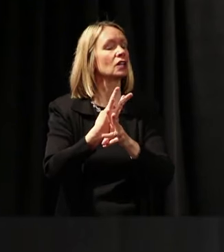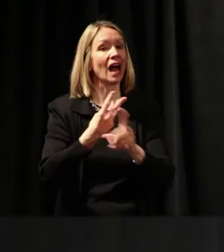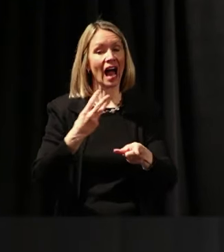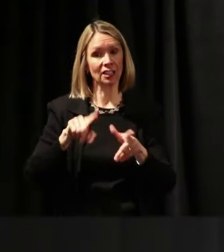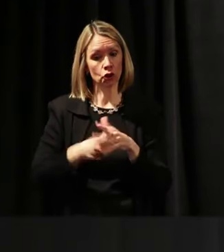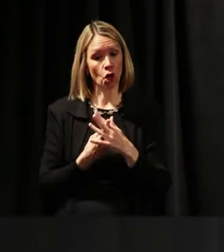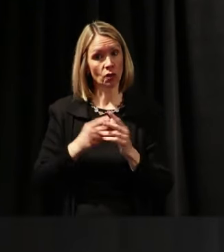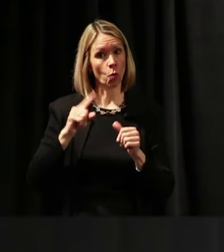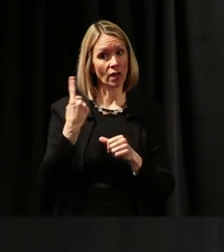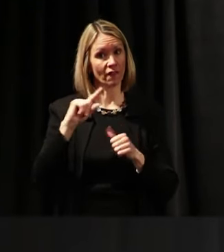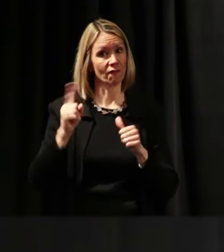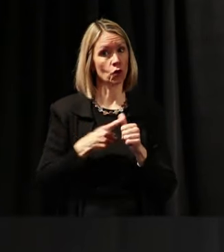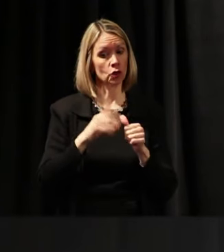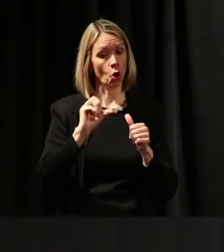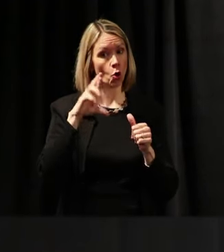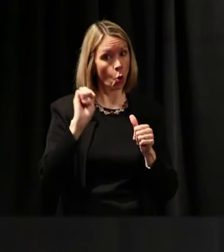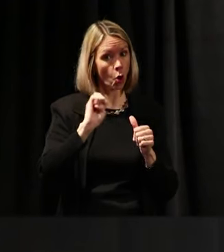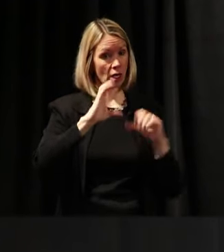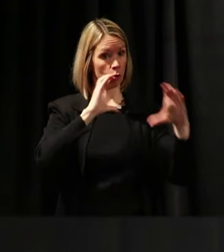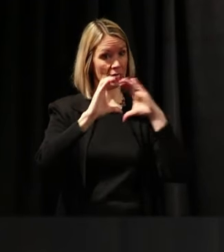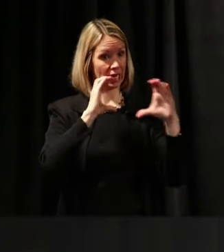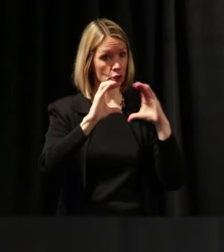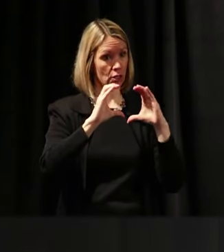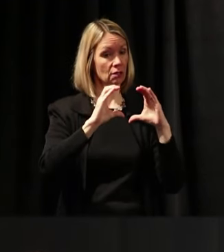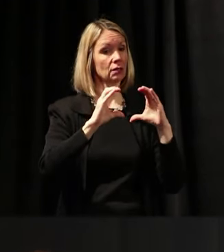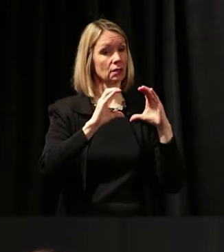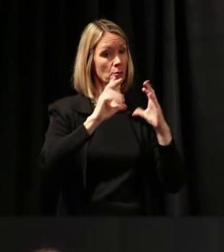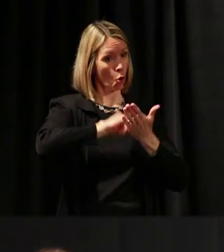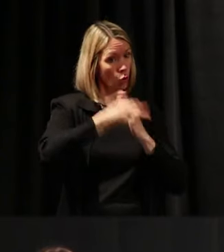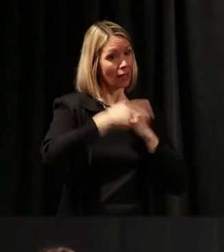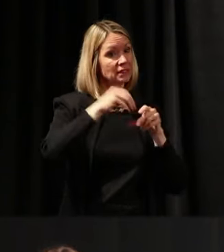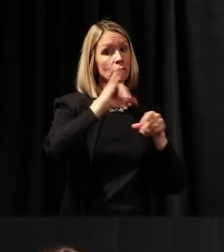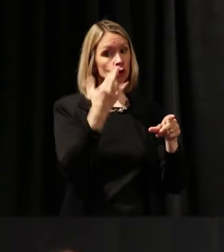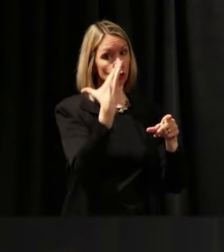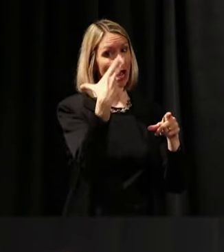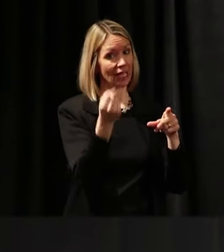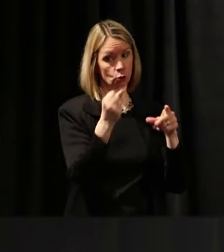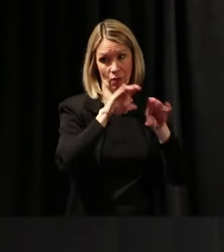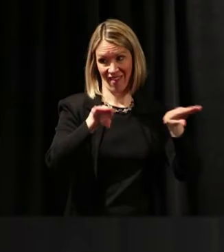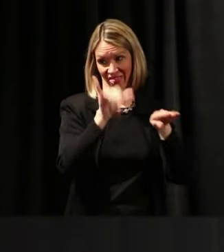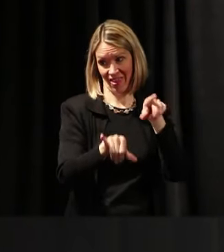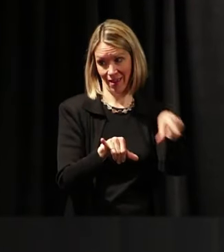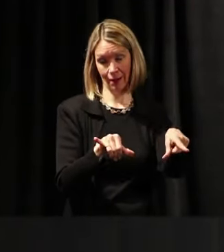in the general high school level. And this opportunity for me to go to Walden.